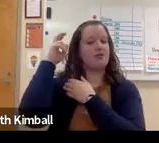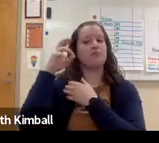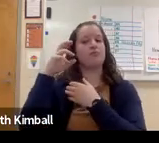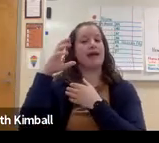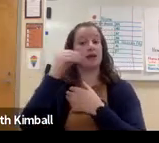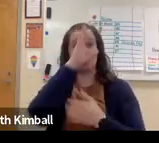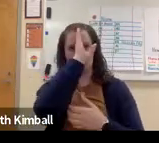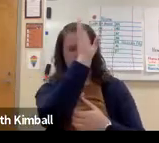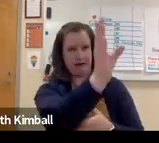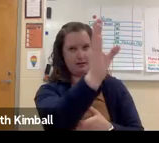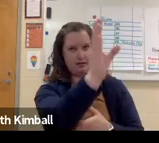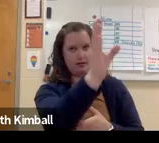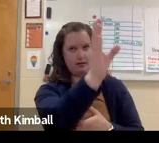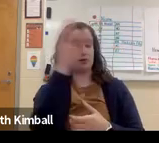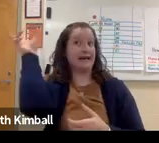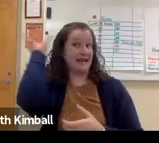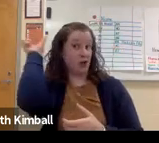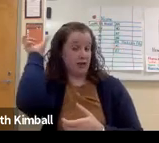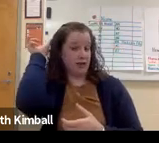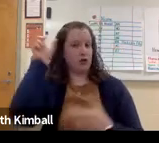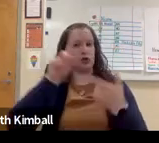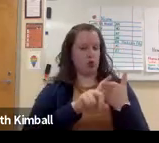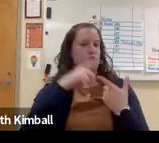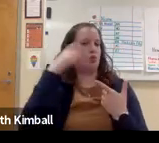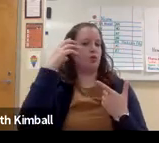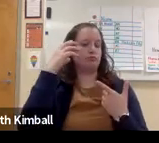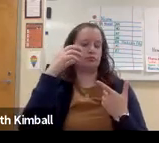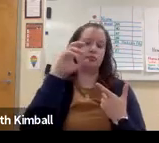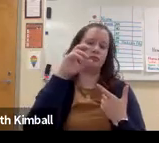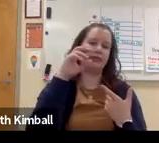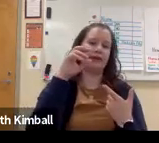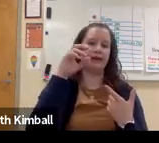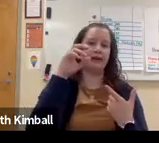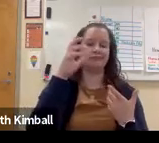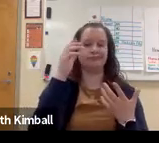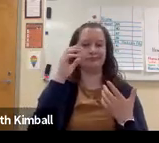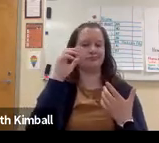to the inner part of the ear and the cochlea. And it's connected directly to a device that allows them